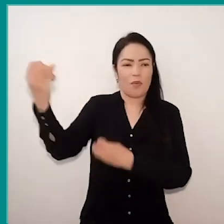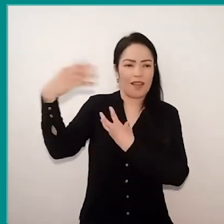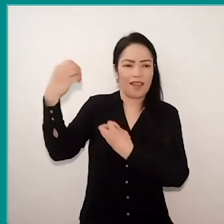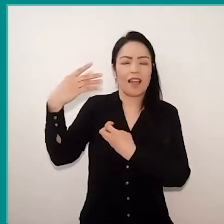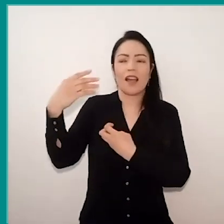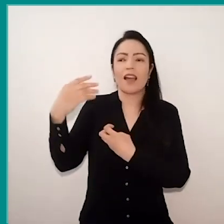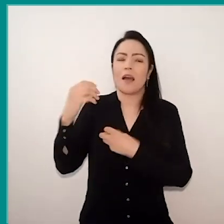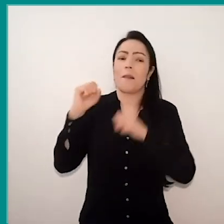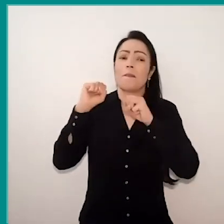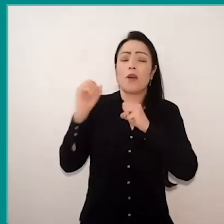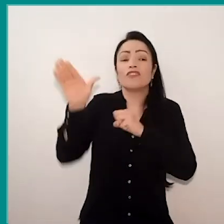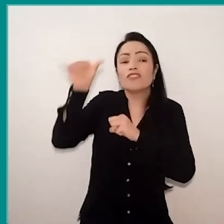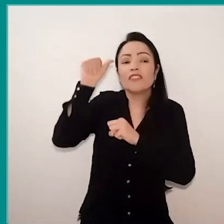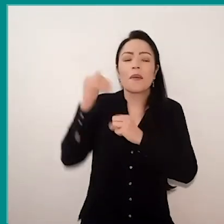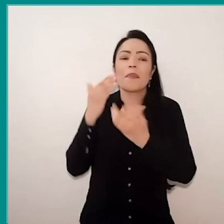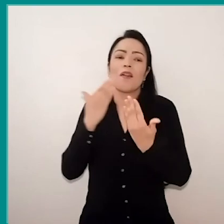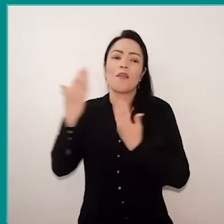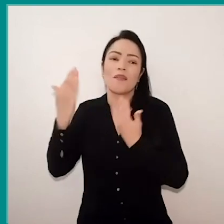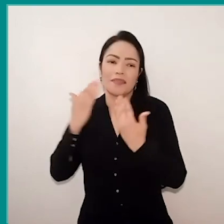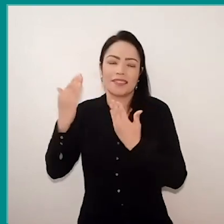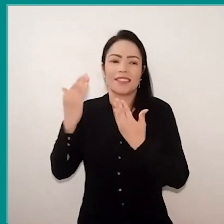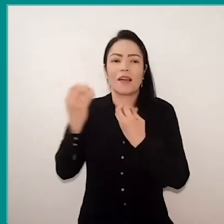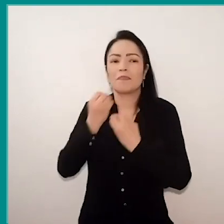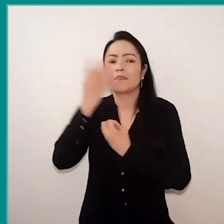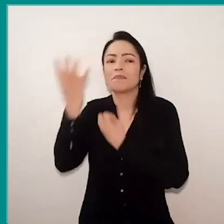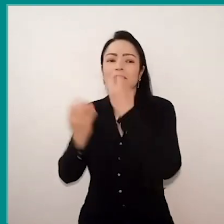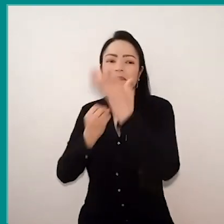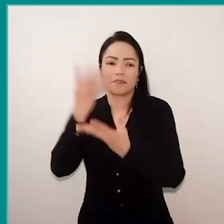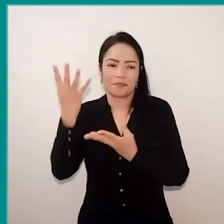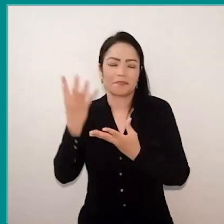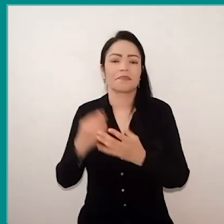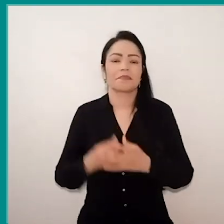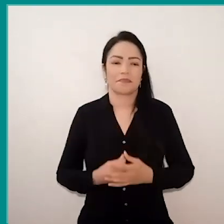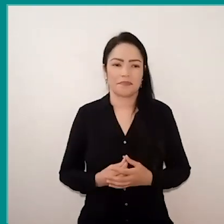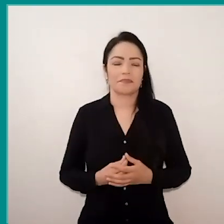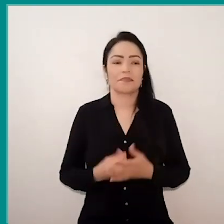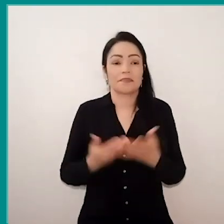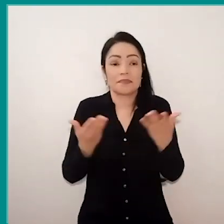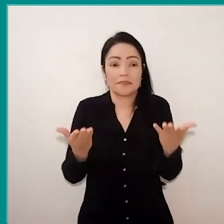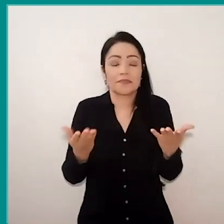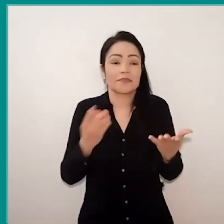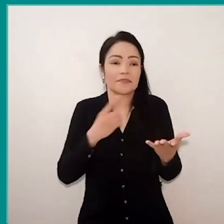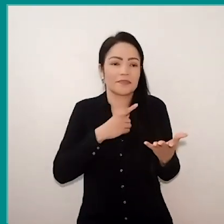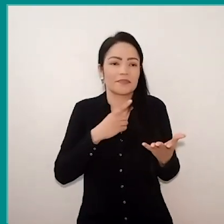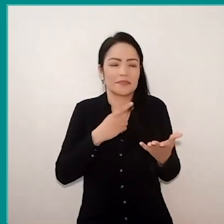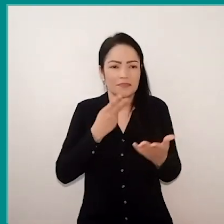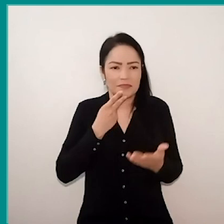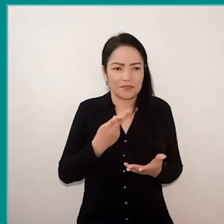who they feel freedom to speak, and then we, I say that we has encountered difficulties